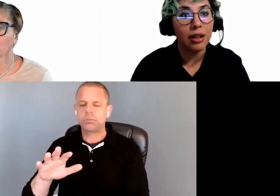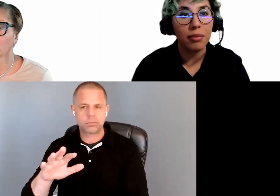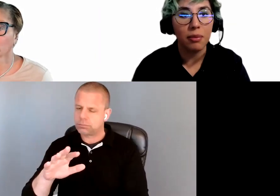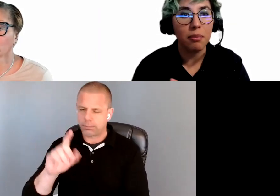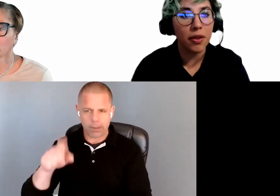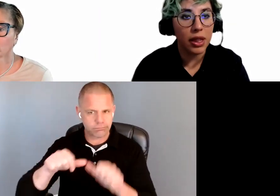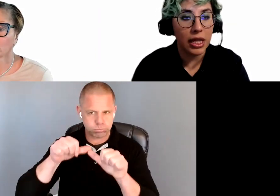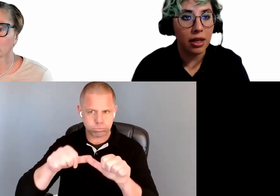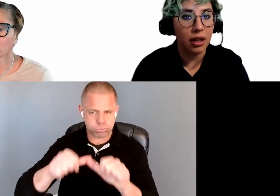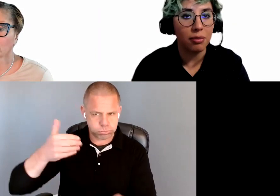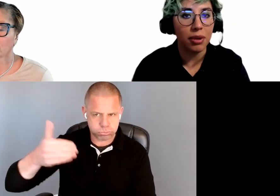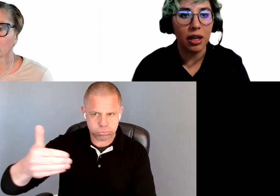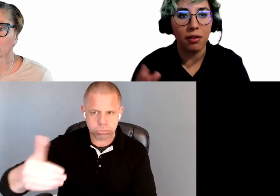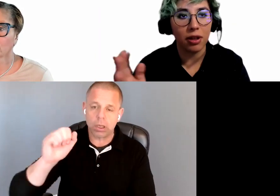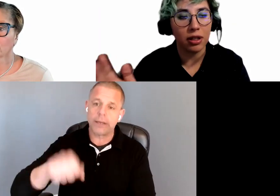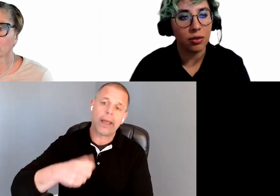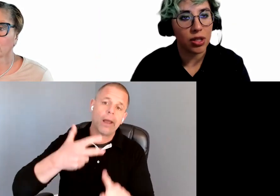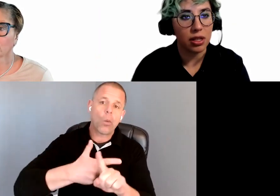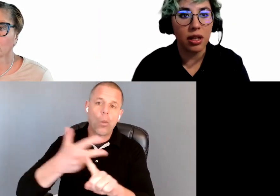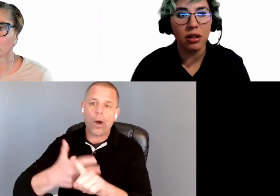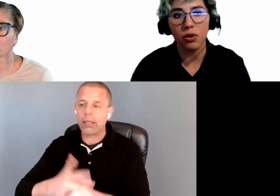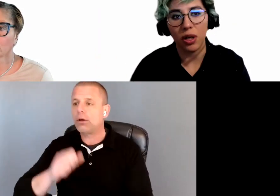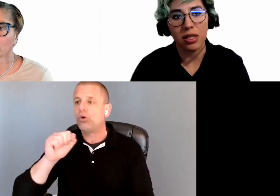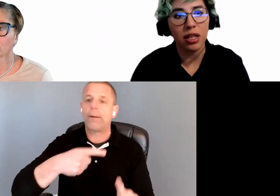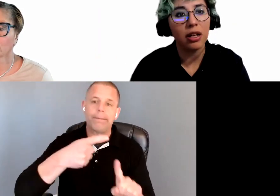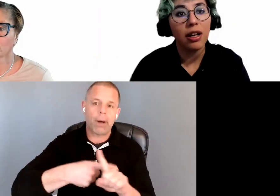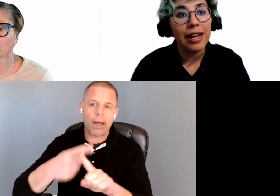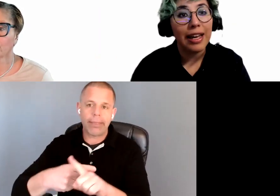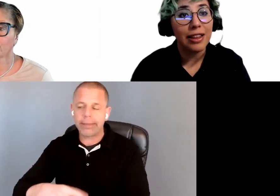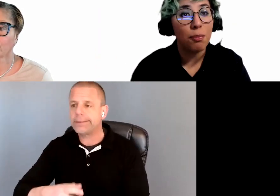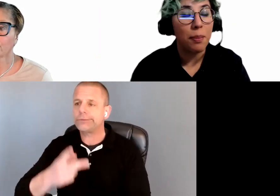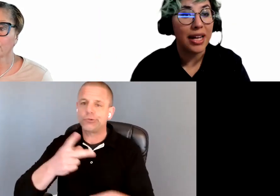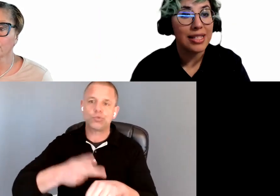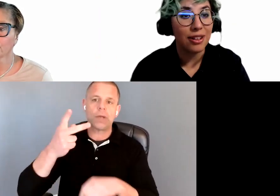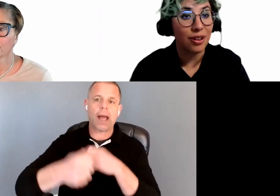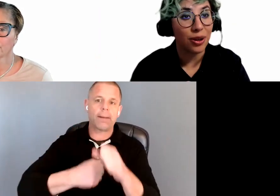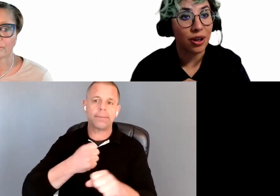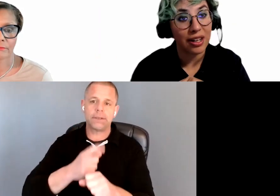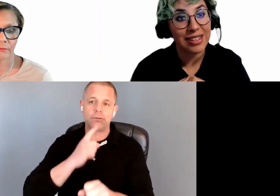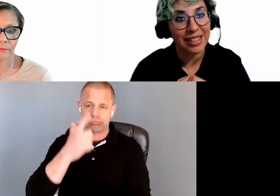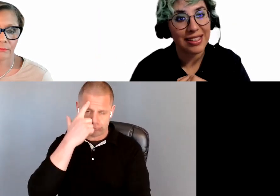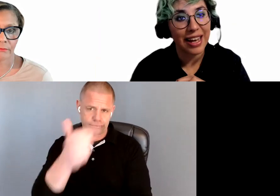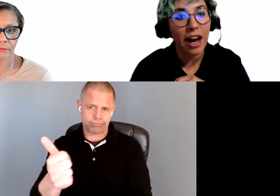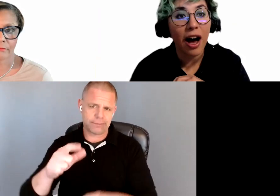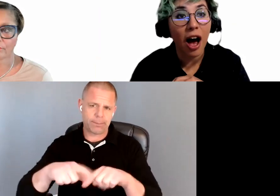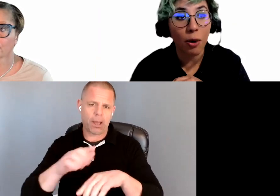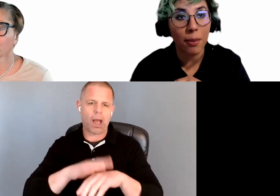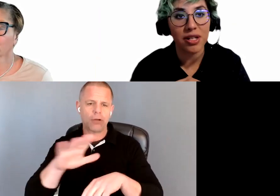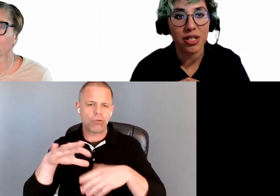It can be every once a year, twice a year. It depends on your content and how much